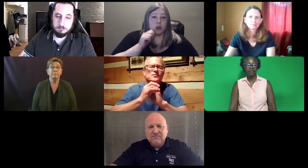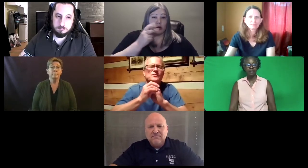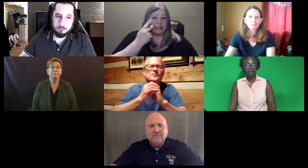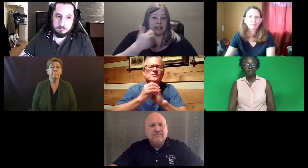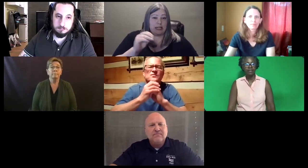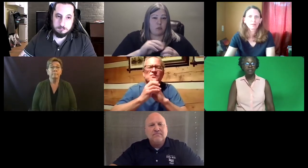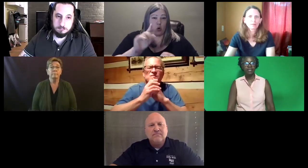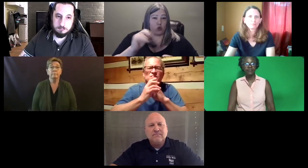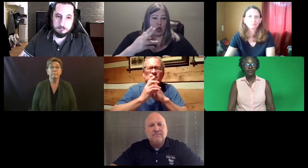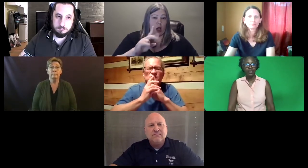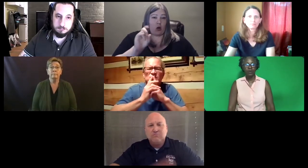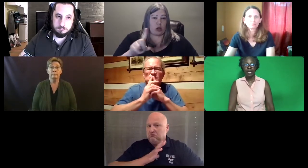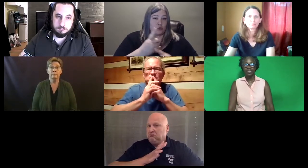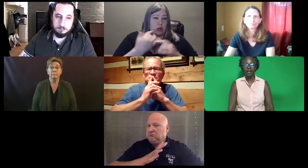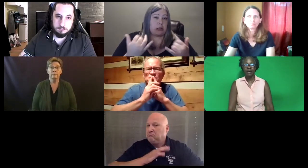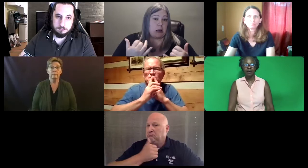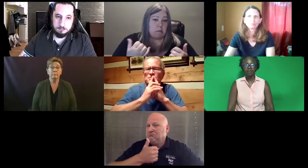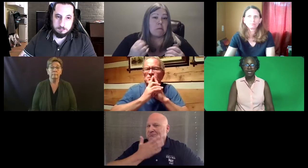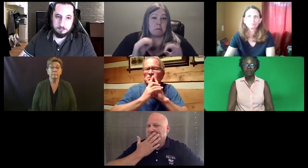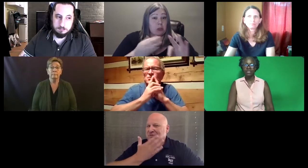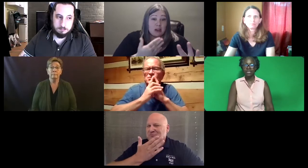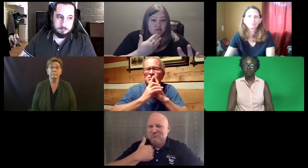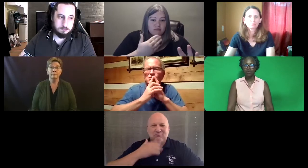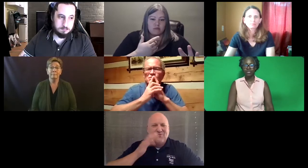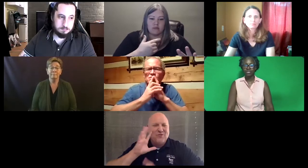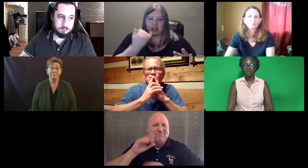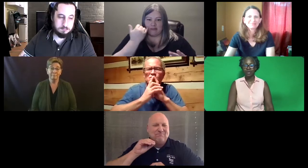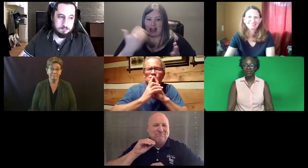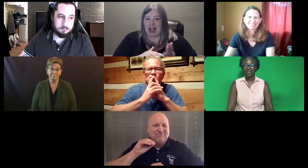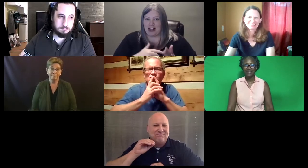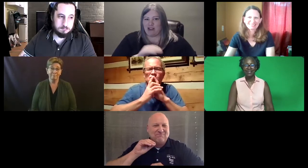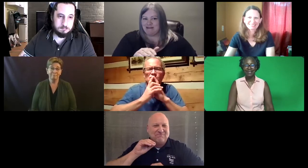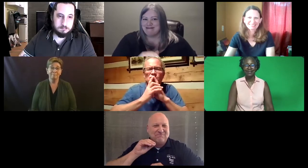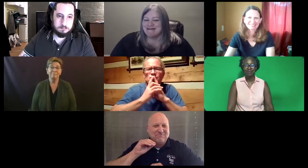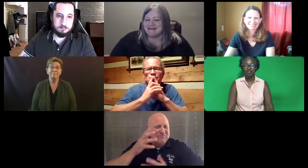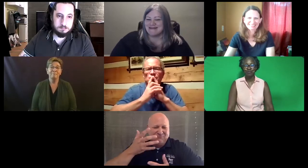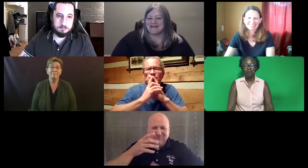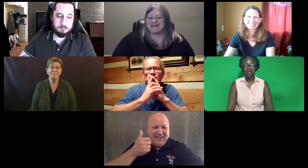Let's see, I don't see anymore questions about Utah. Thank you so much for popping on.